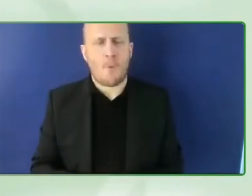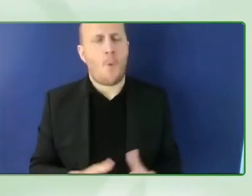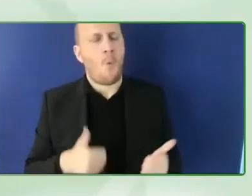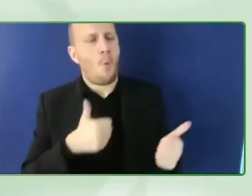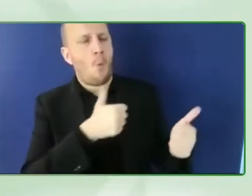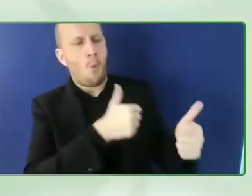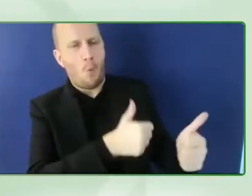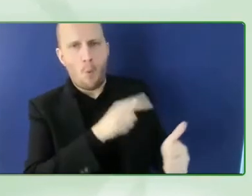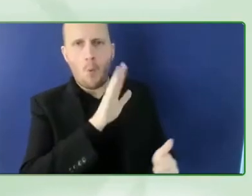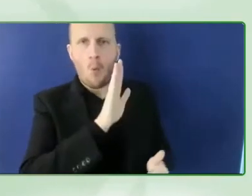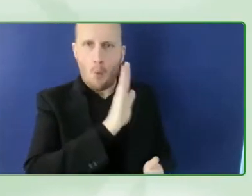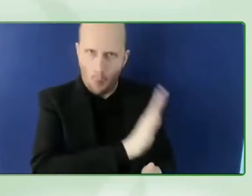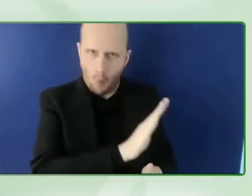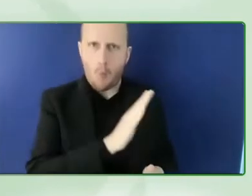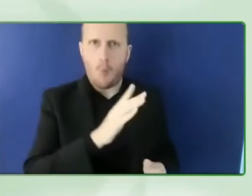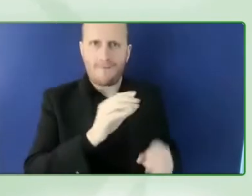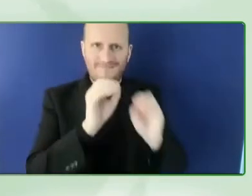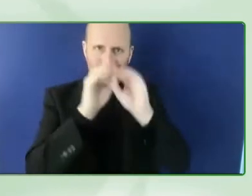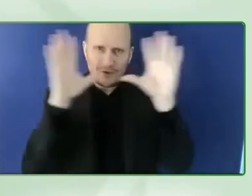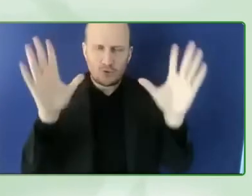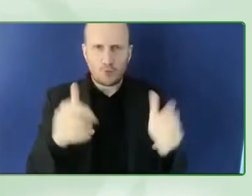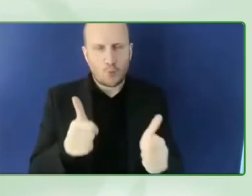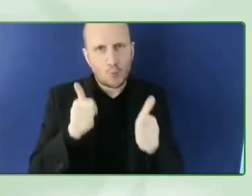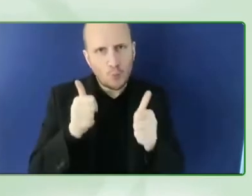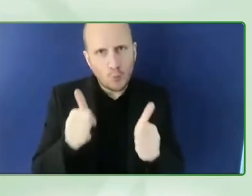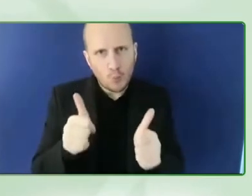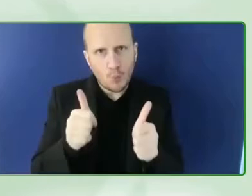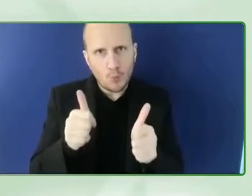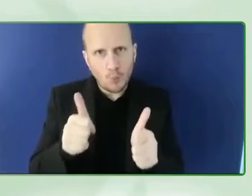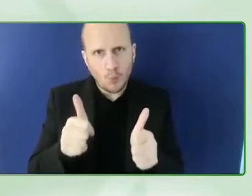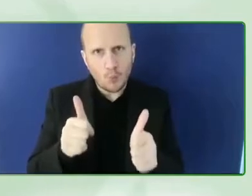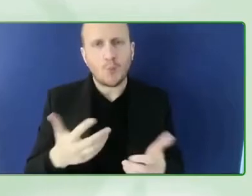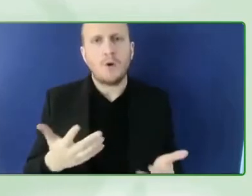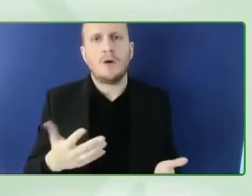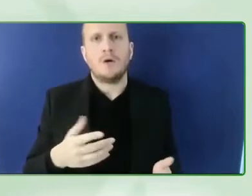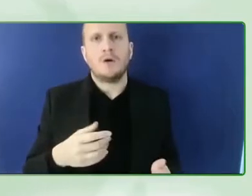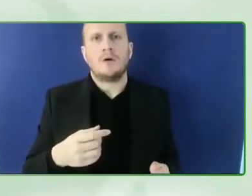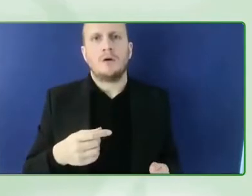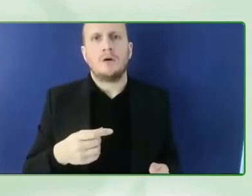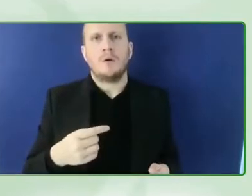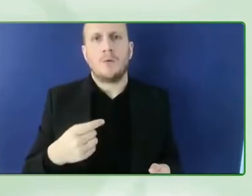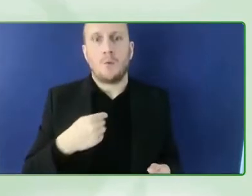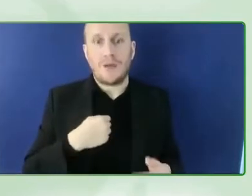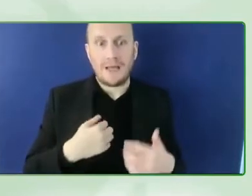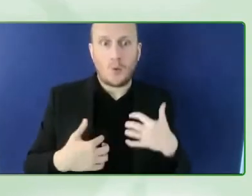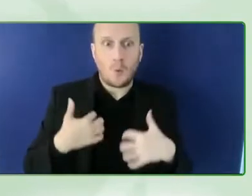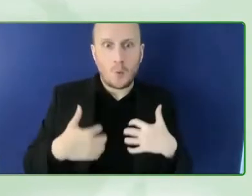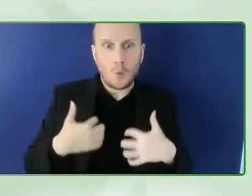is a hundred percent but i'm now uh looking to near to my right side who is the man who